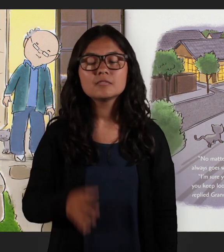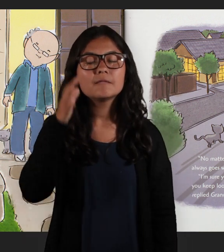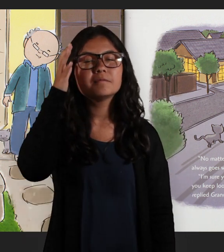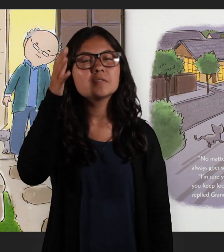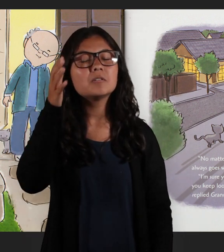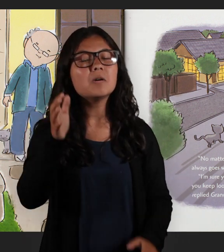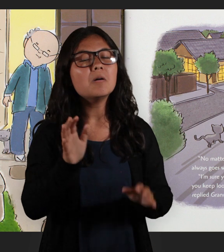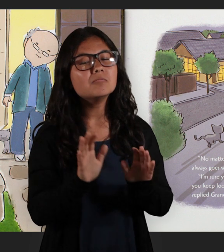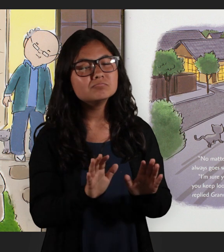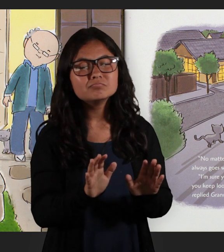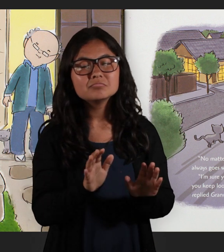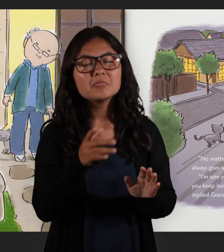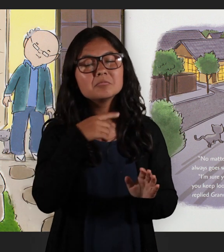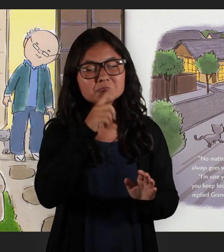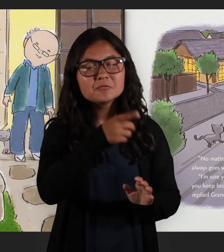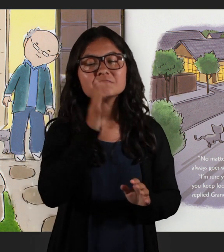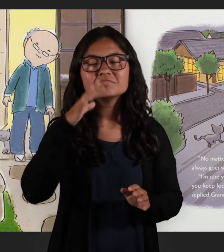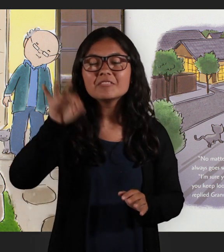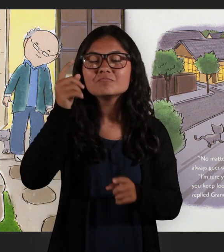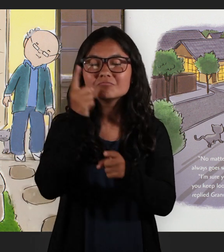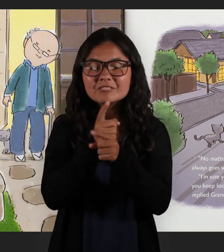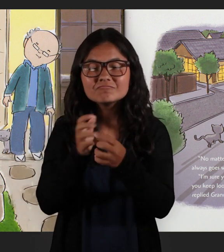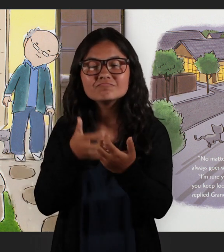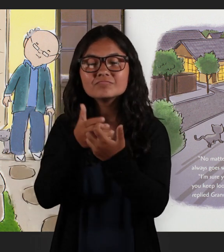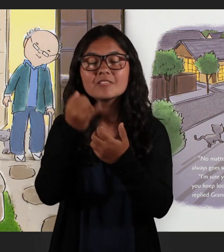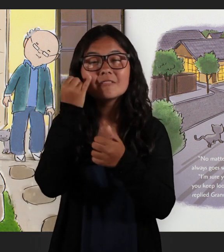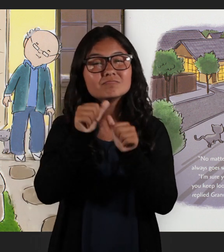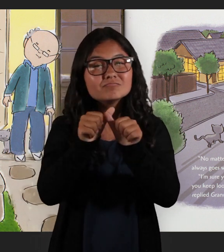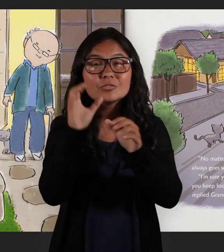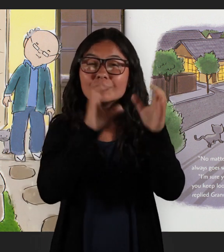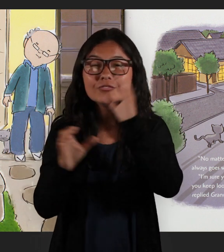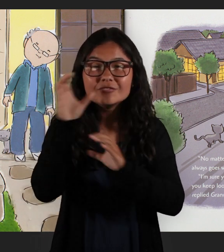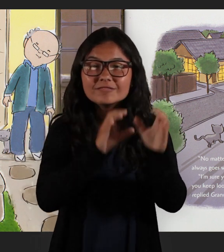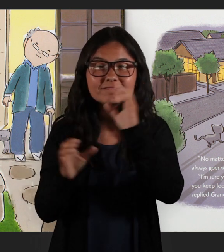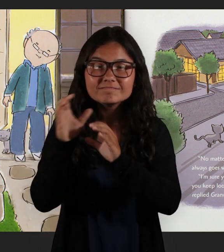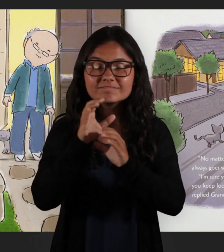"I'm sure you'll find the right fit if you keep looking and listening," replied Grandfather.